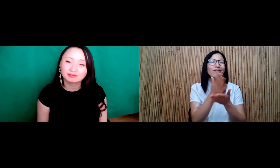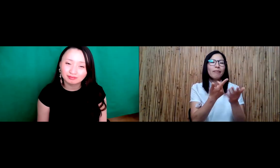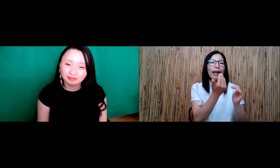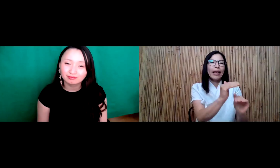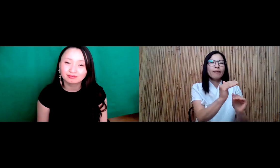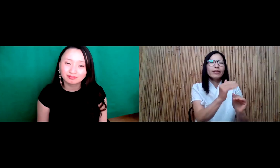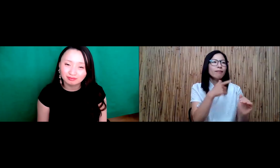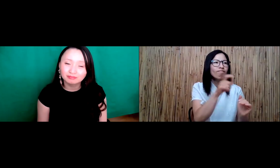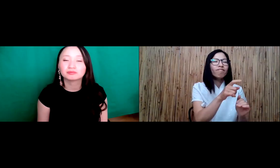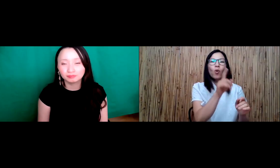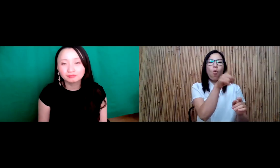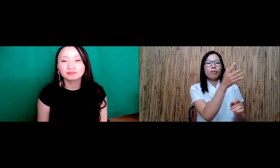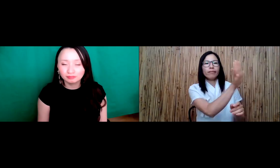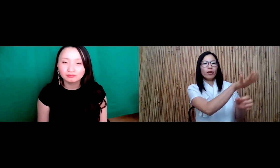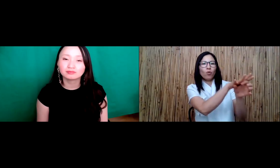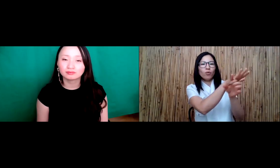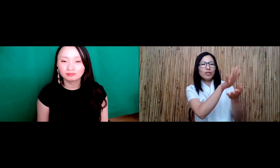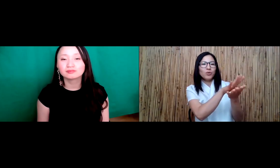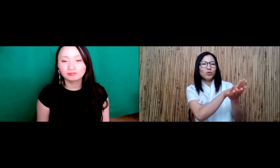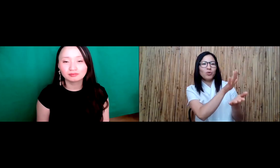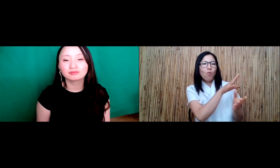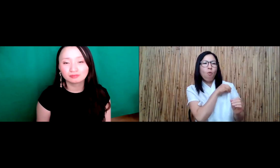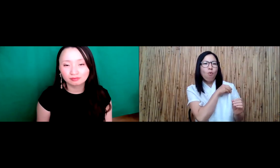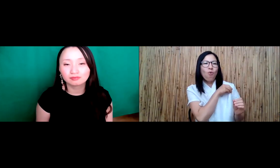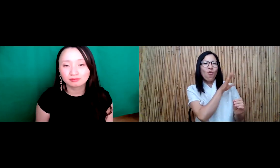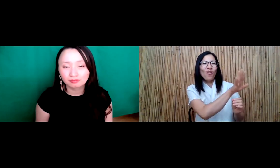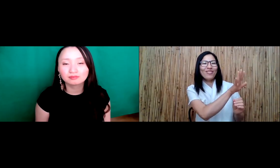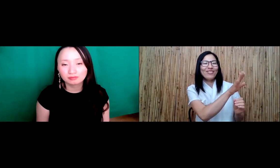really not that much access or, you know, sometimes it's very limited just depending